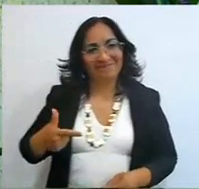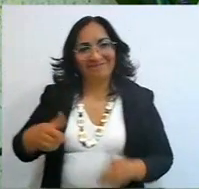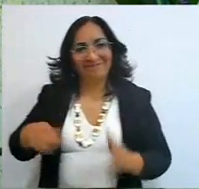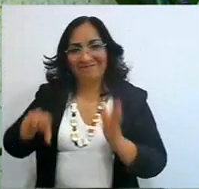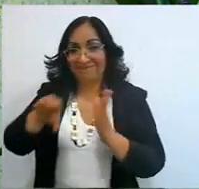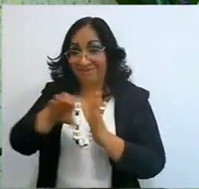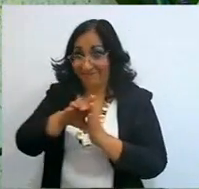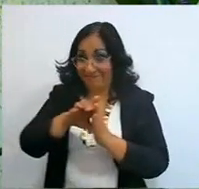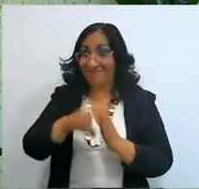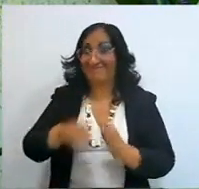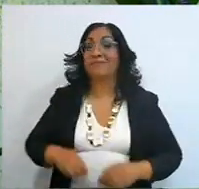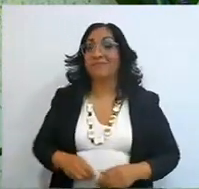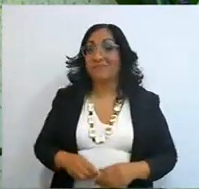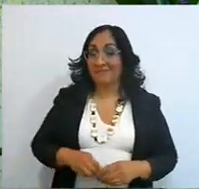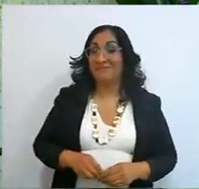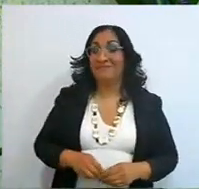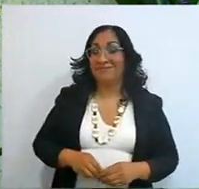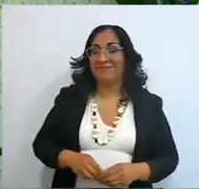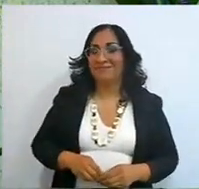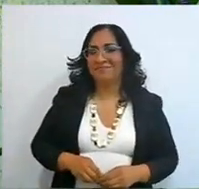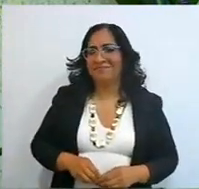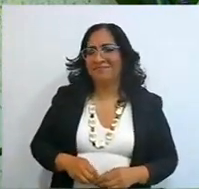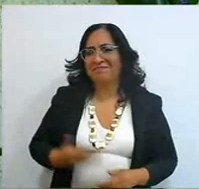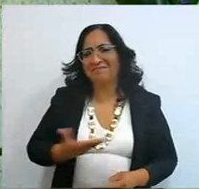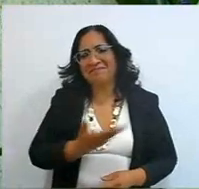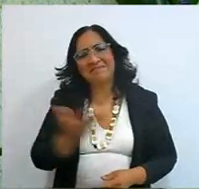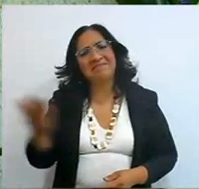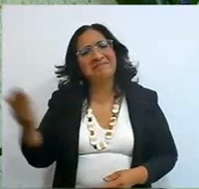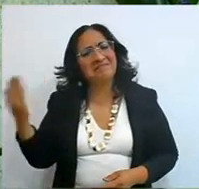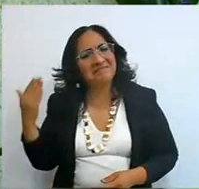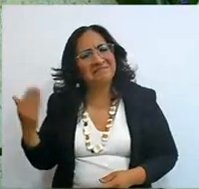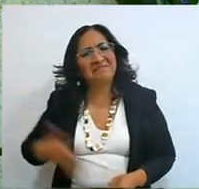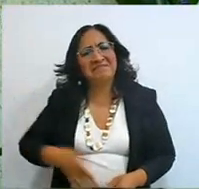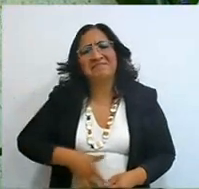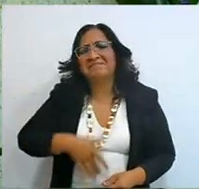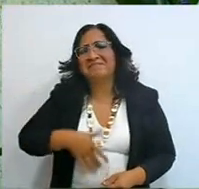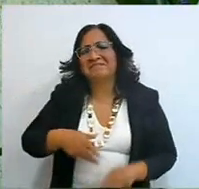that she was a person who felt weak, not that she was, she felt,